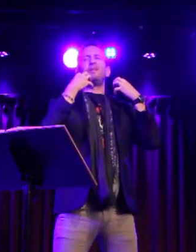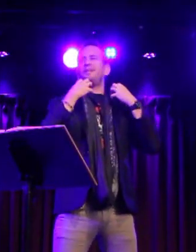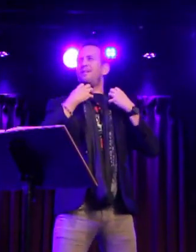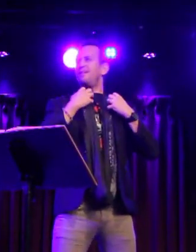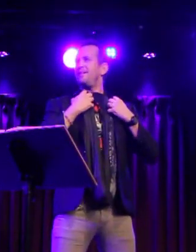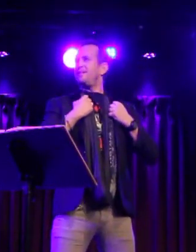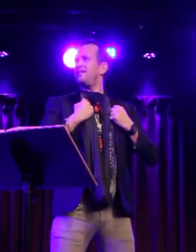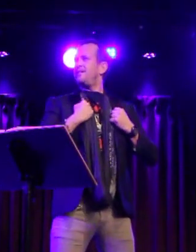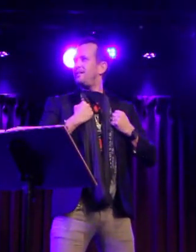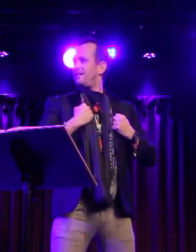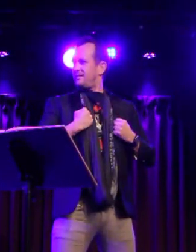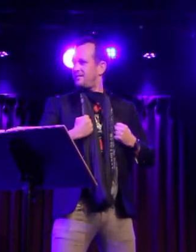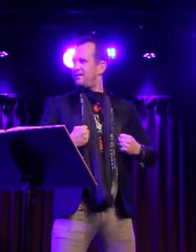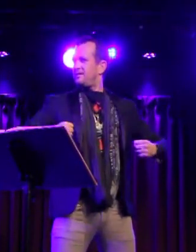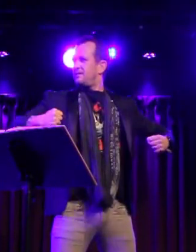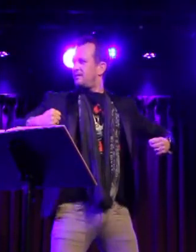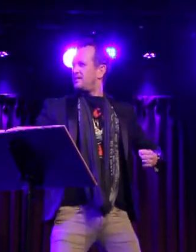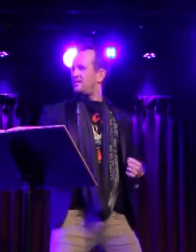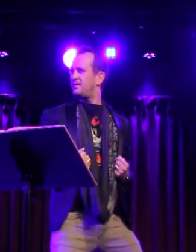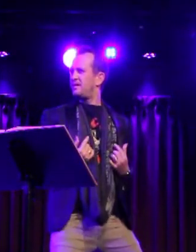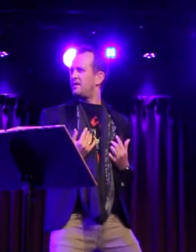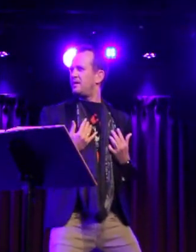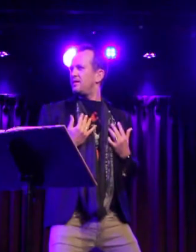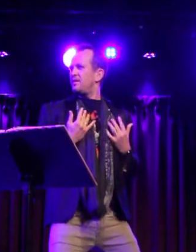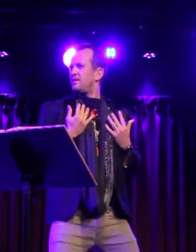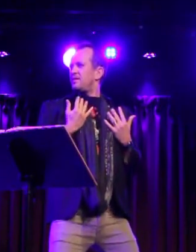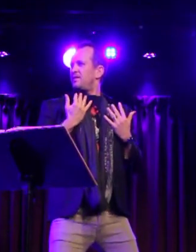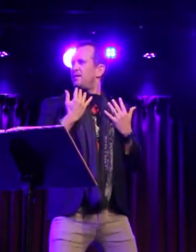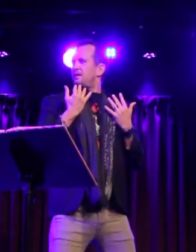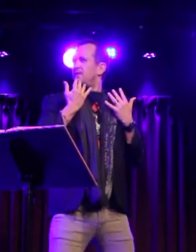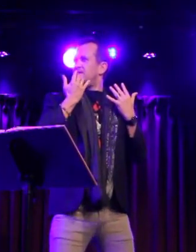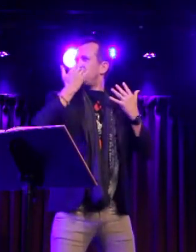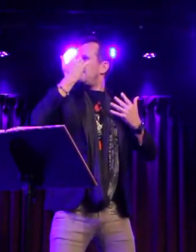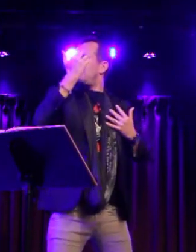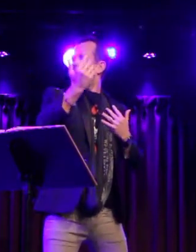What raging fire shall flood the soul?